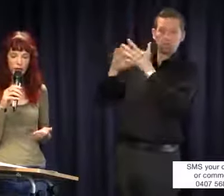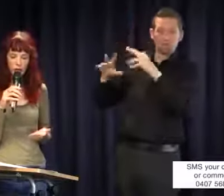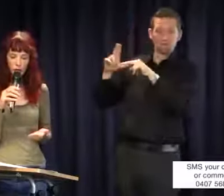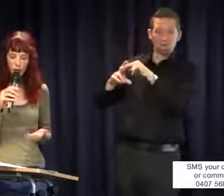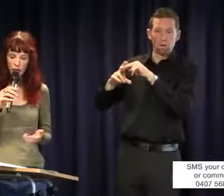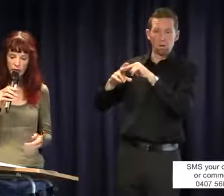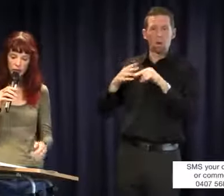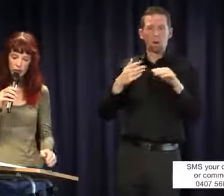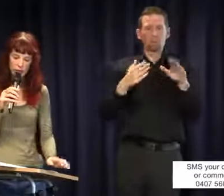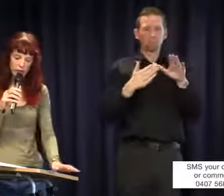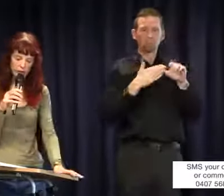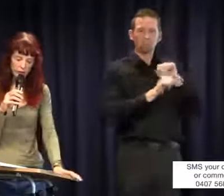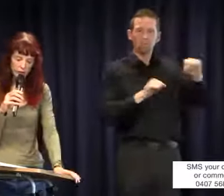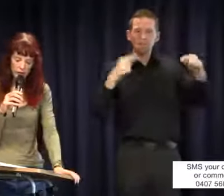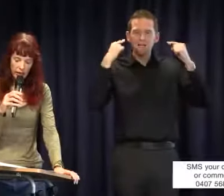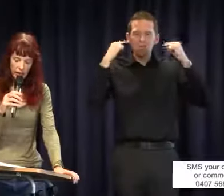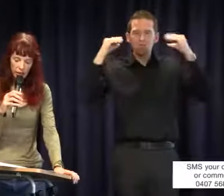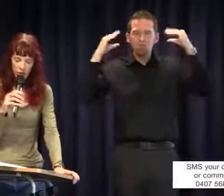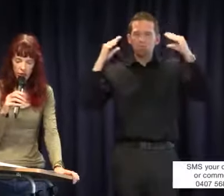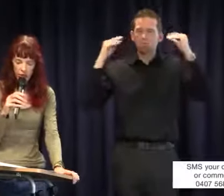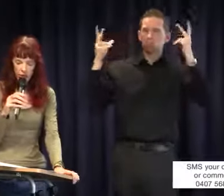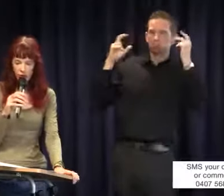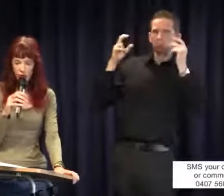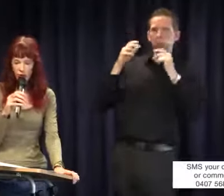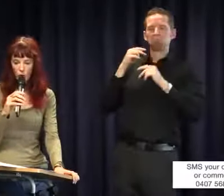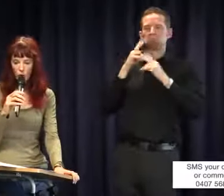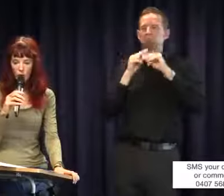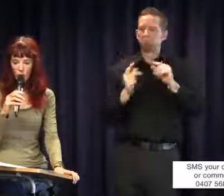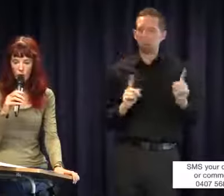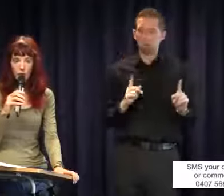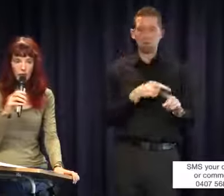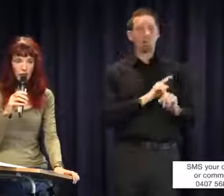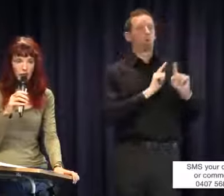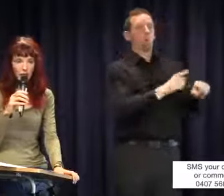residual hearing and how much hearing they have et cetera. So I think it is actually